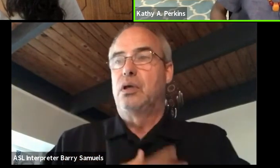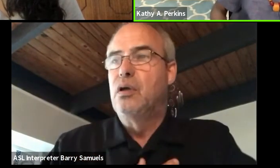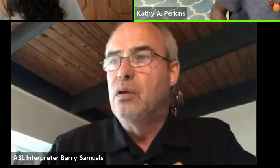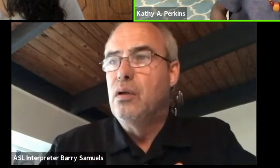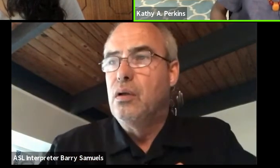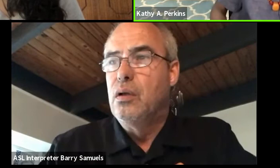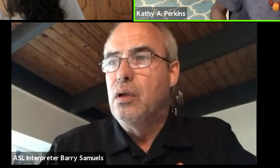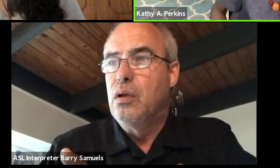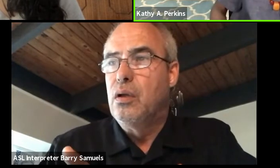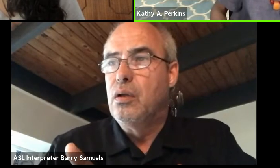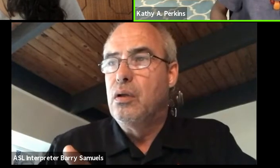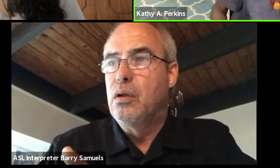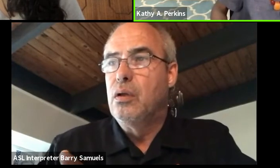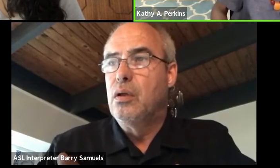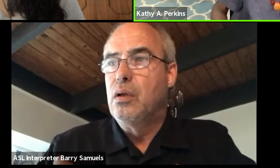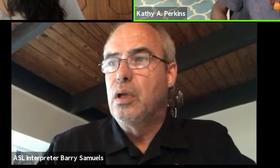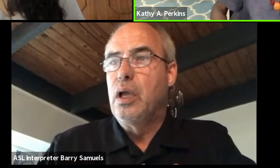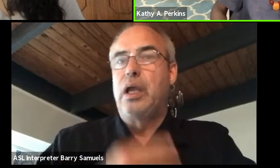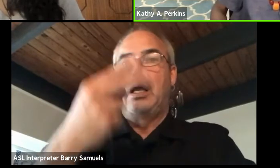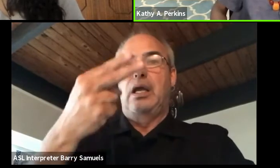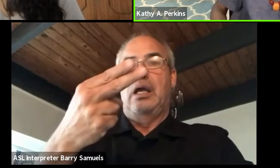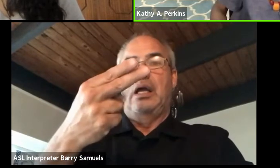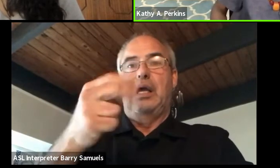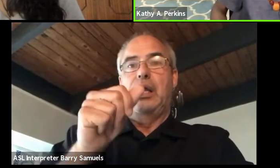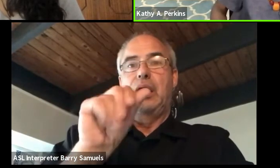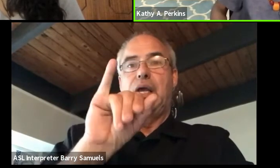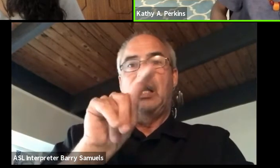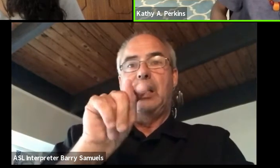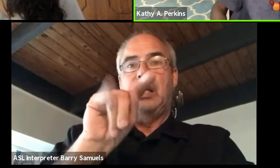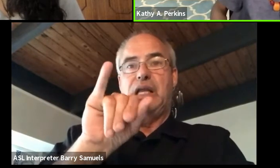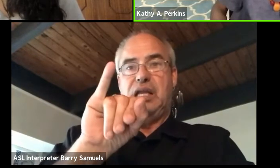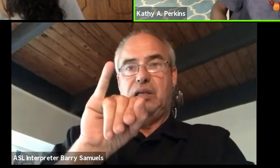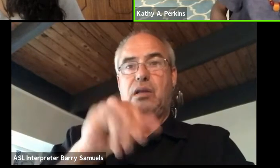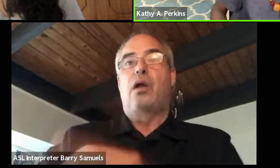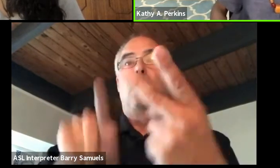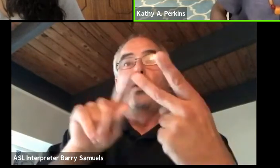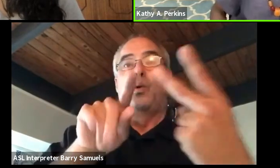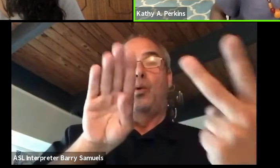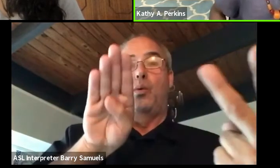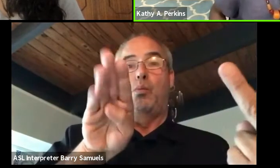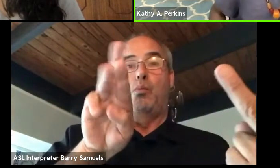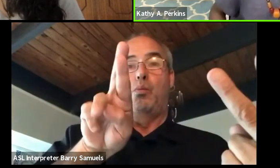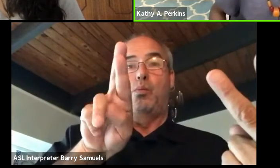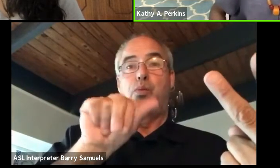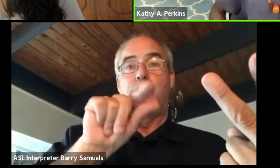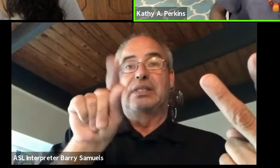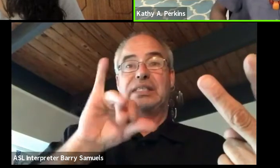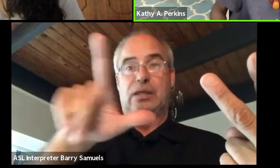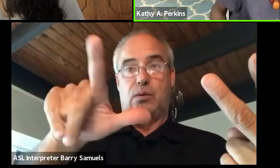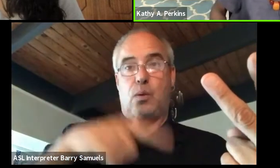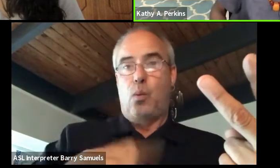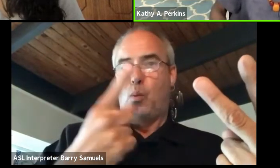I have Haiti, I have Brazil, it's one man. But he has this amazing play about a woman.